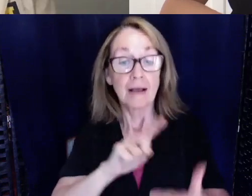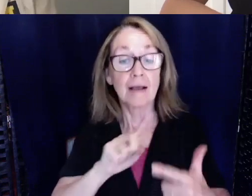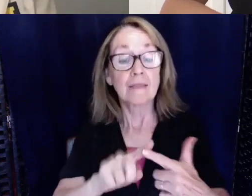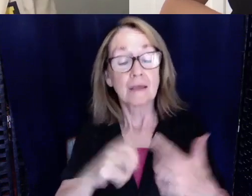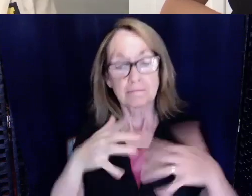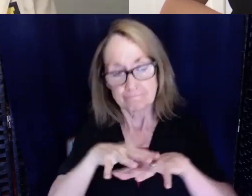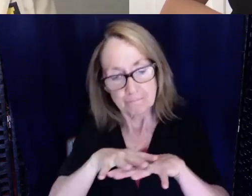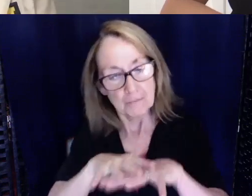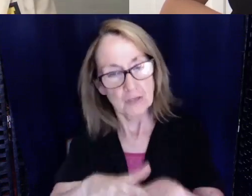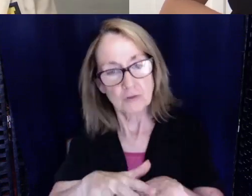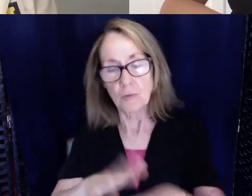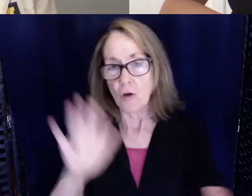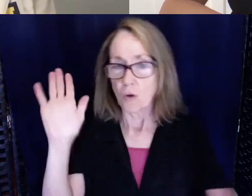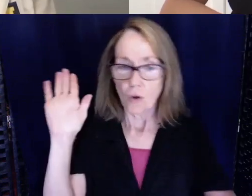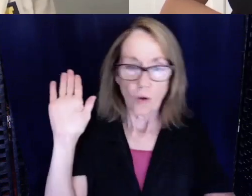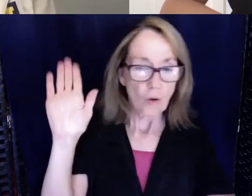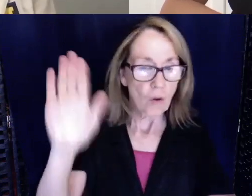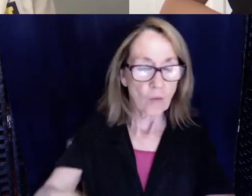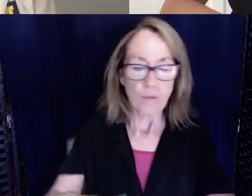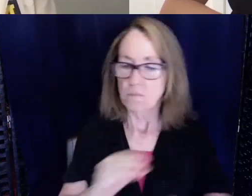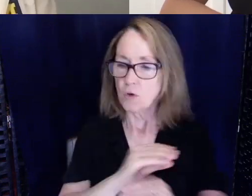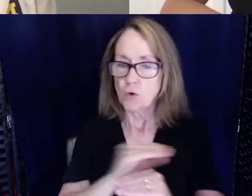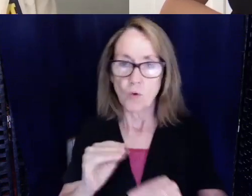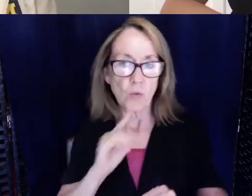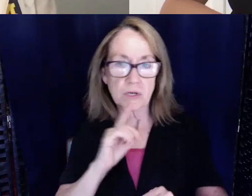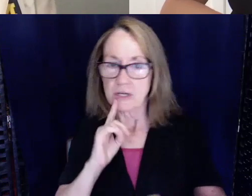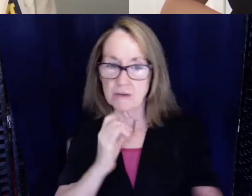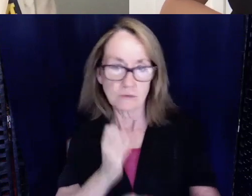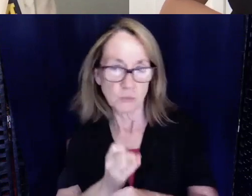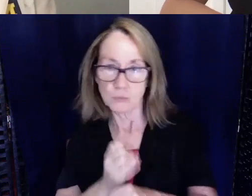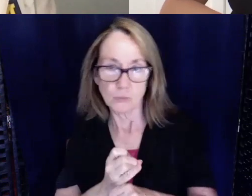through. I didn't go to any deaf school.